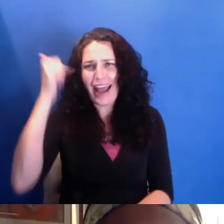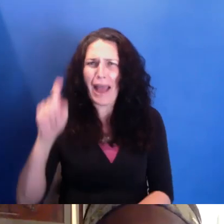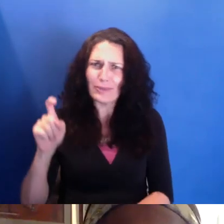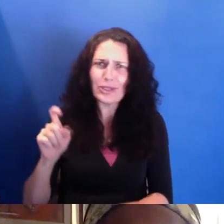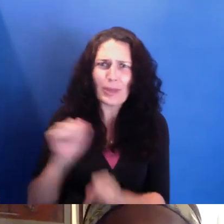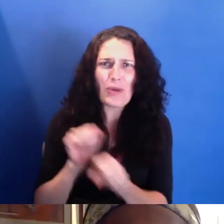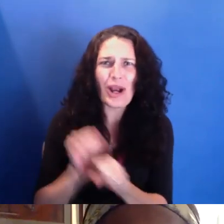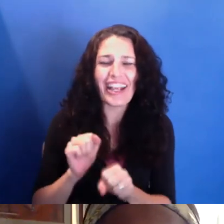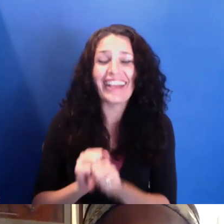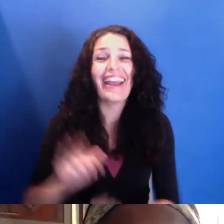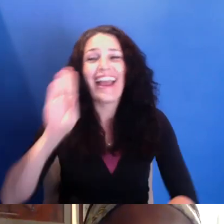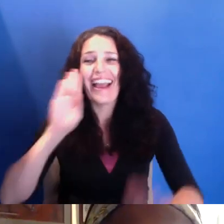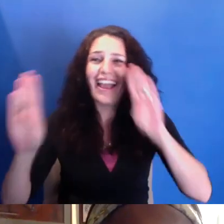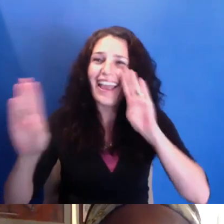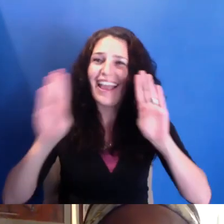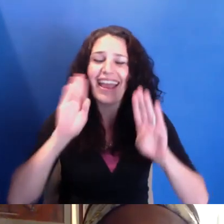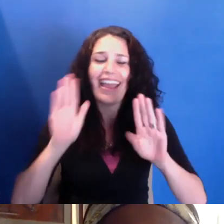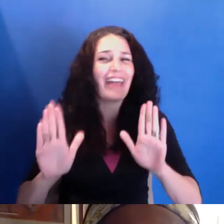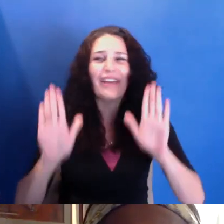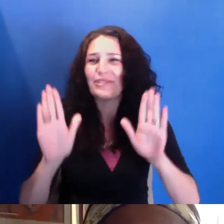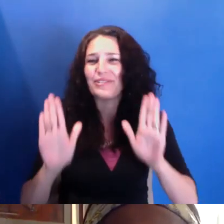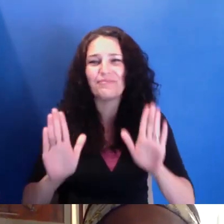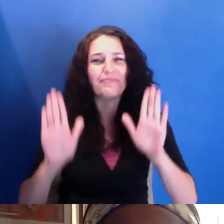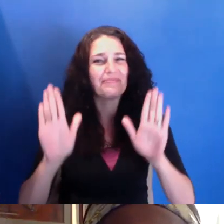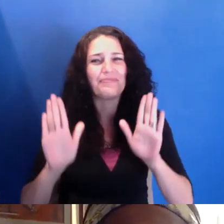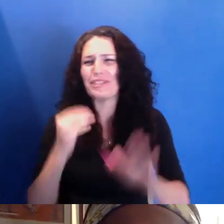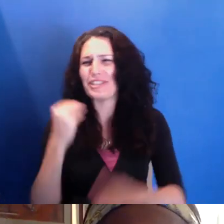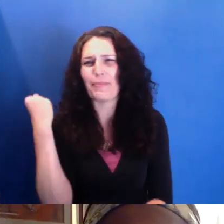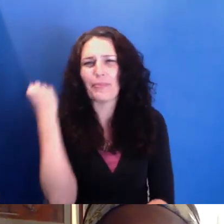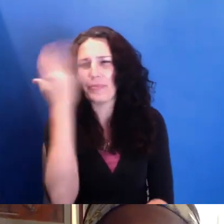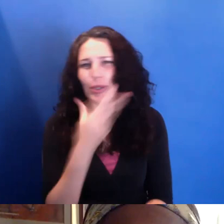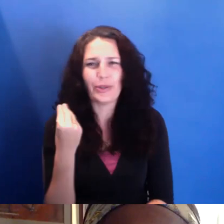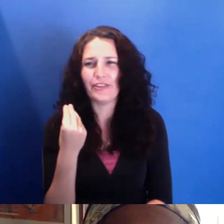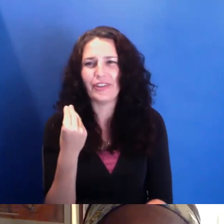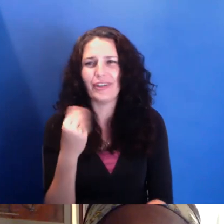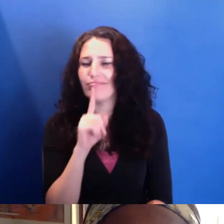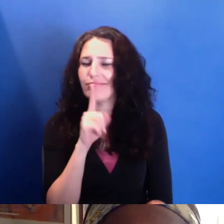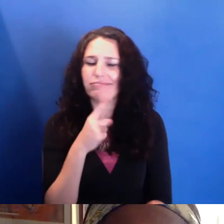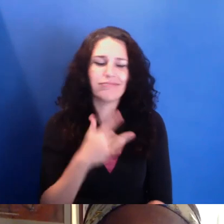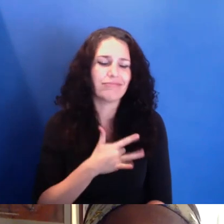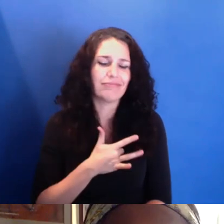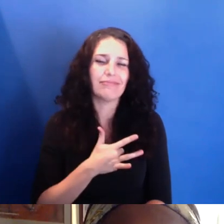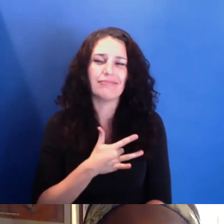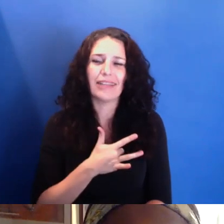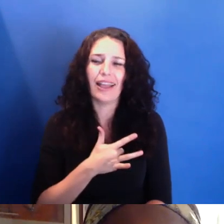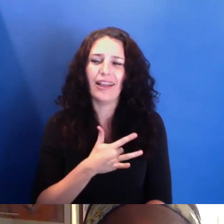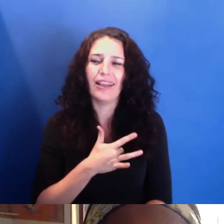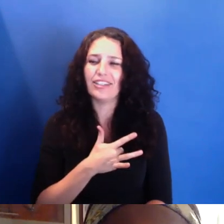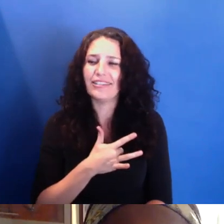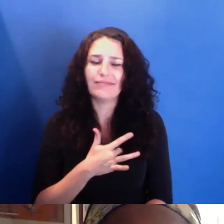Hey, that was just such a beautiful, rich, nourishing conversation to sit in on.